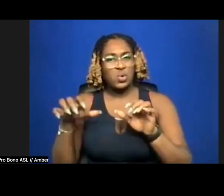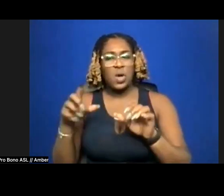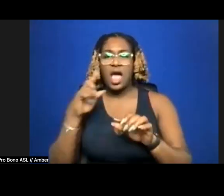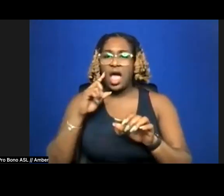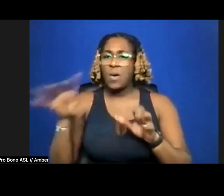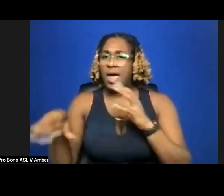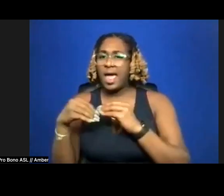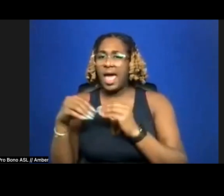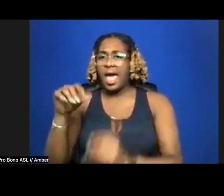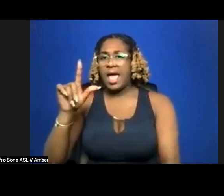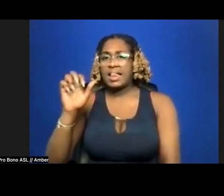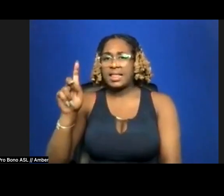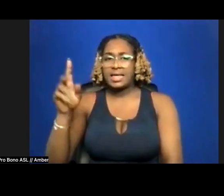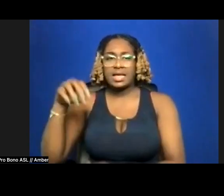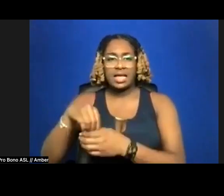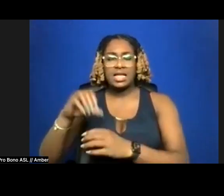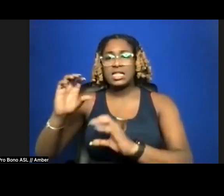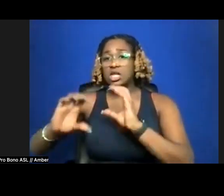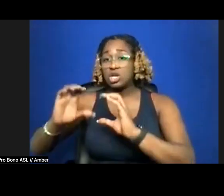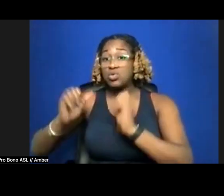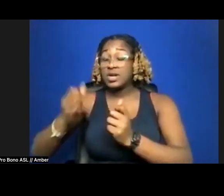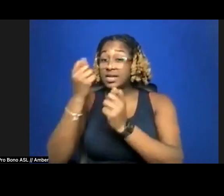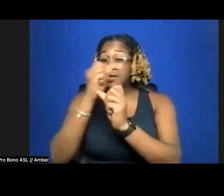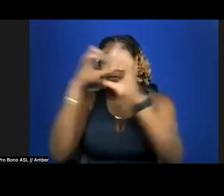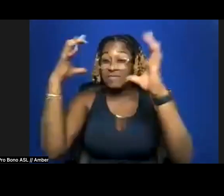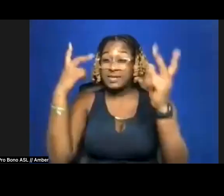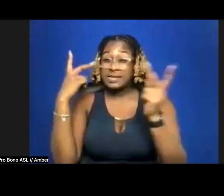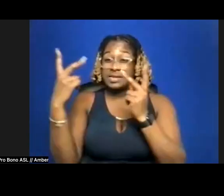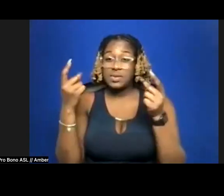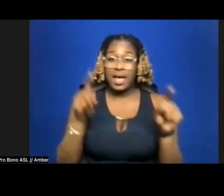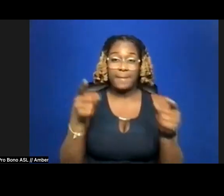the chat so that you can see visually what's happening. There is a kind of conversation